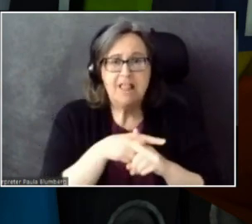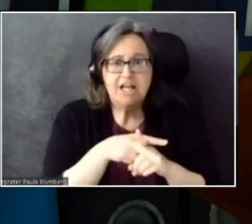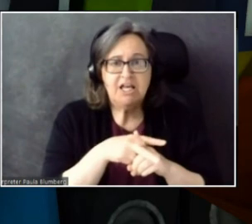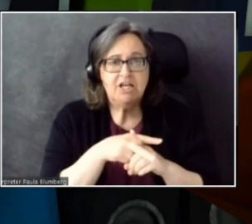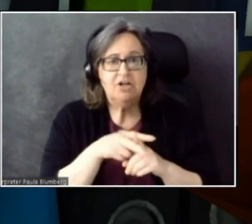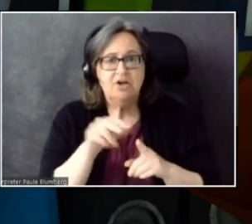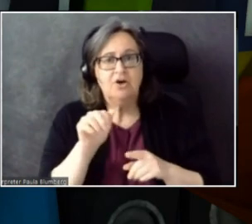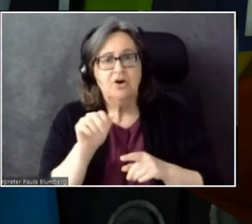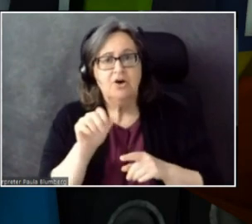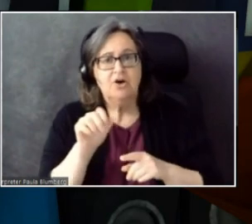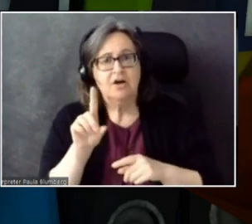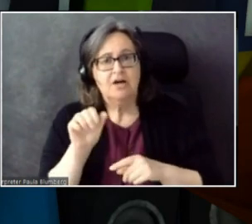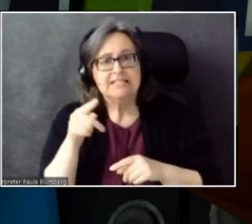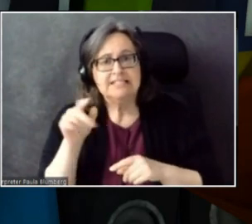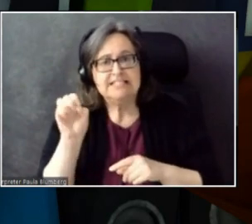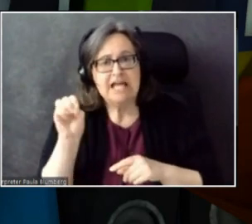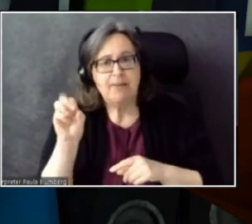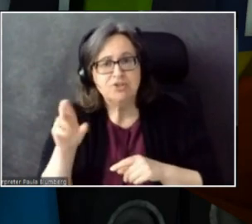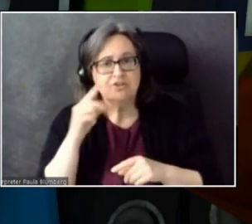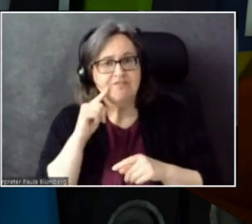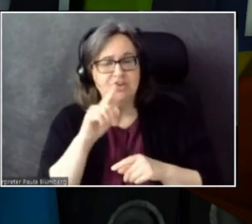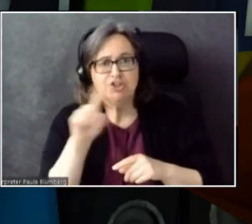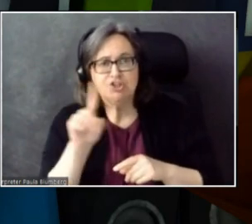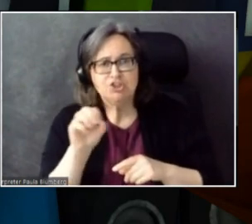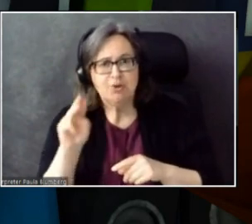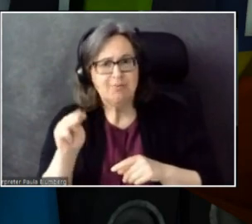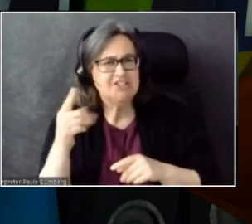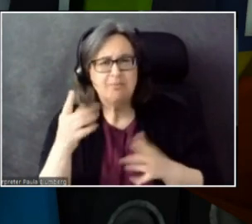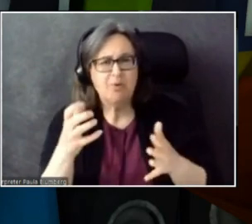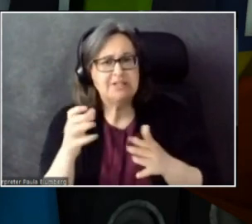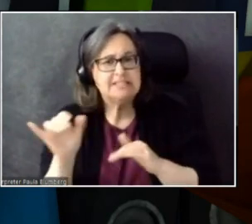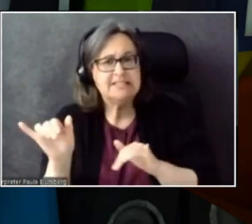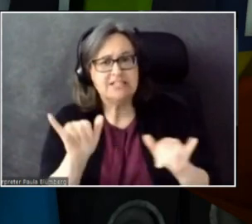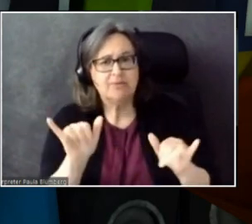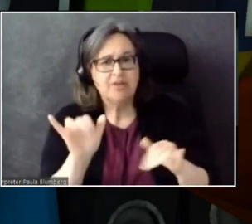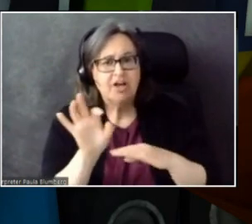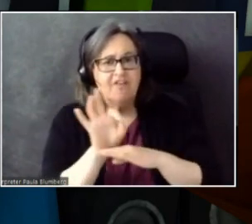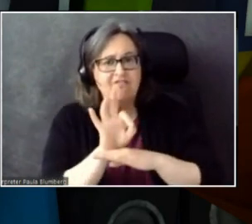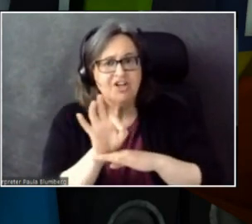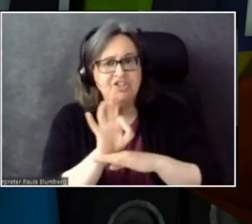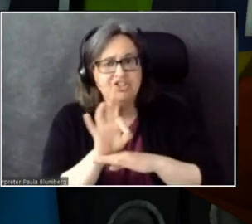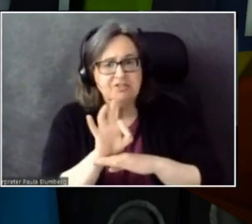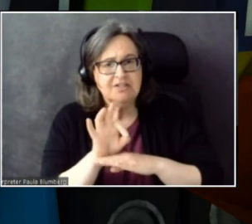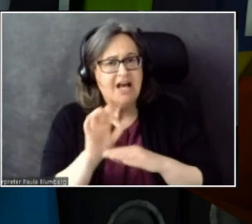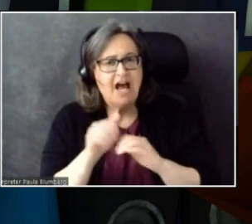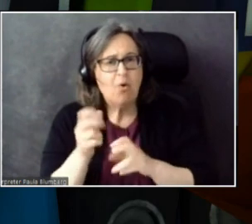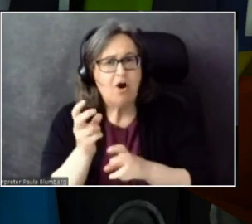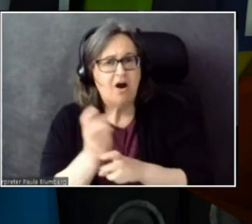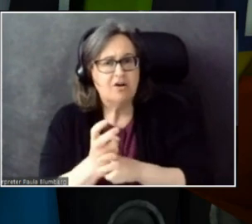Or if someone wanted to get similar functionality, how hard is it to use the SDK?